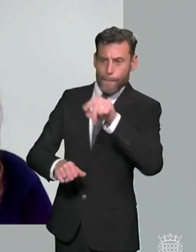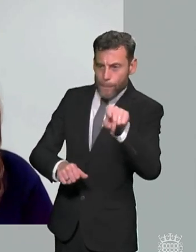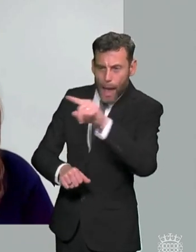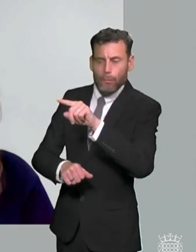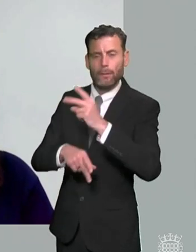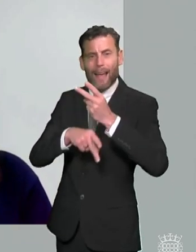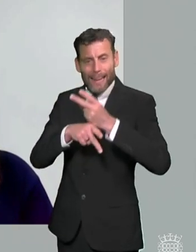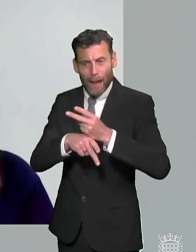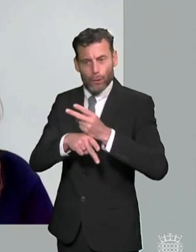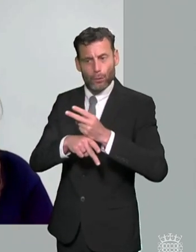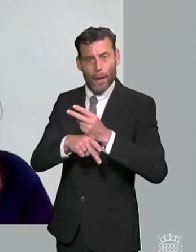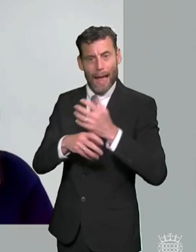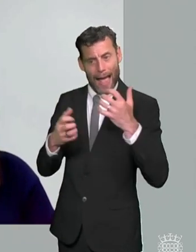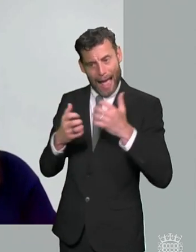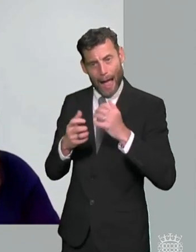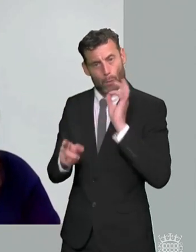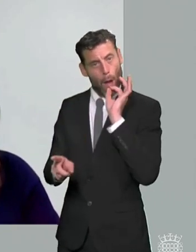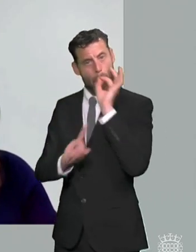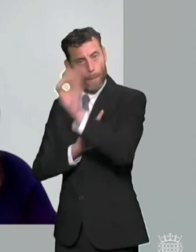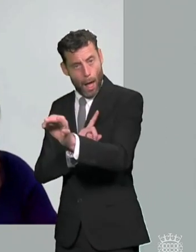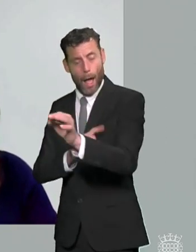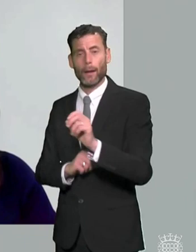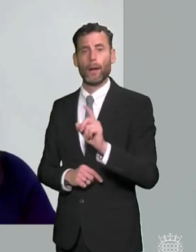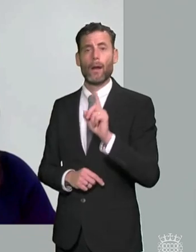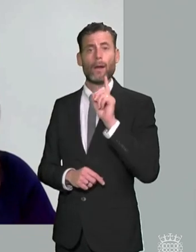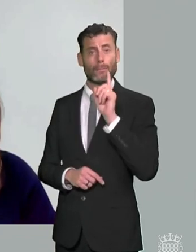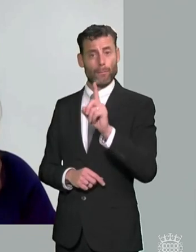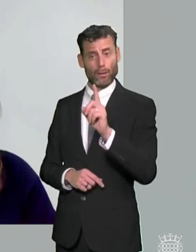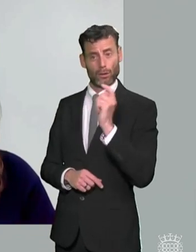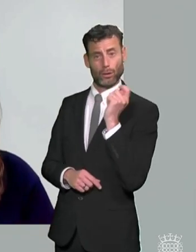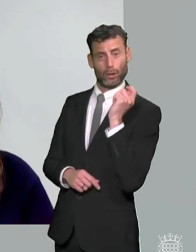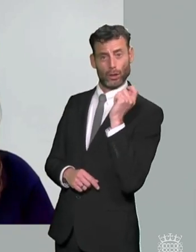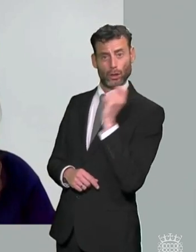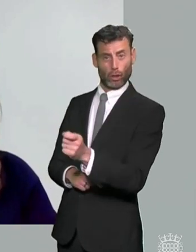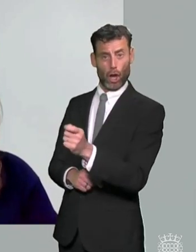quite significant amounts of money to people and often not um not really helping along the